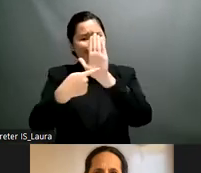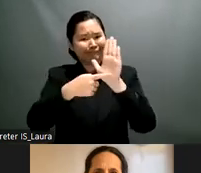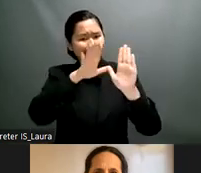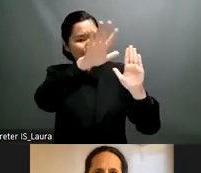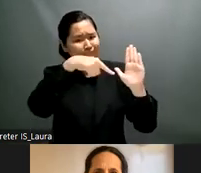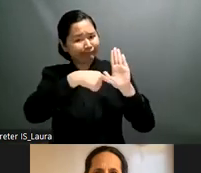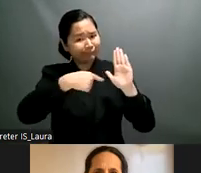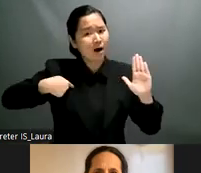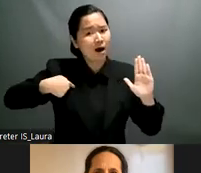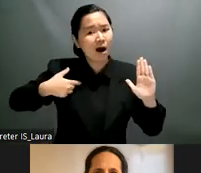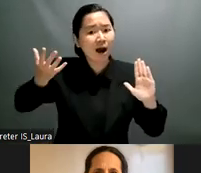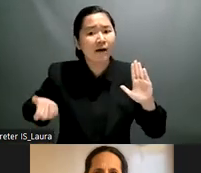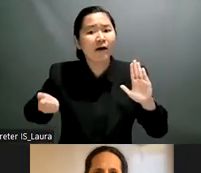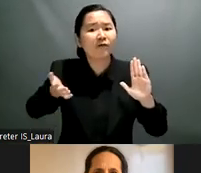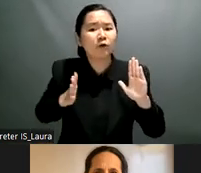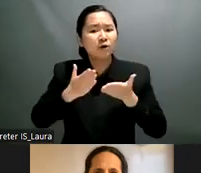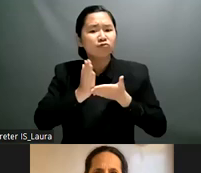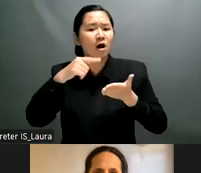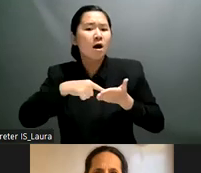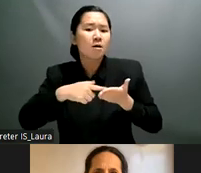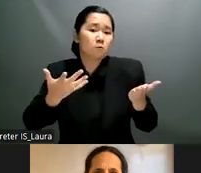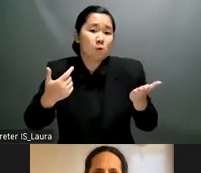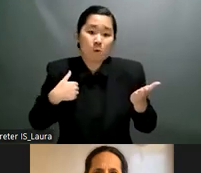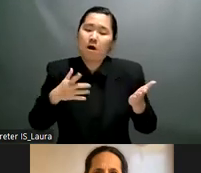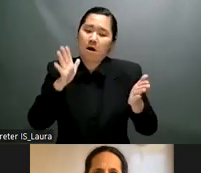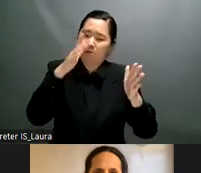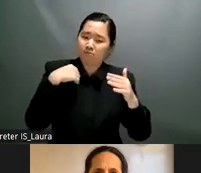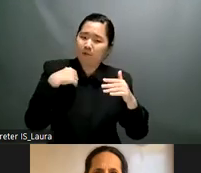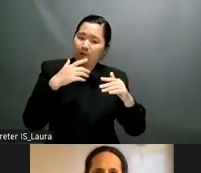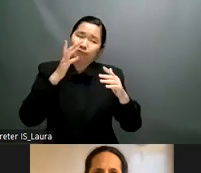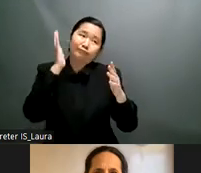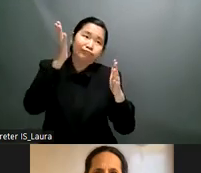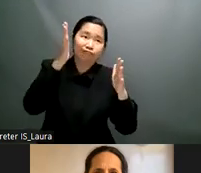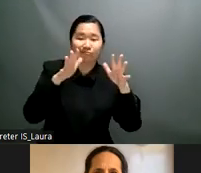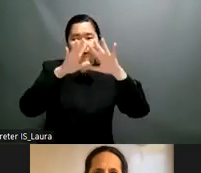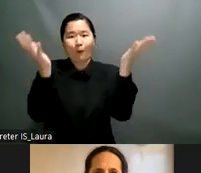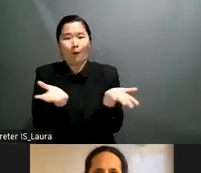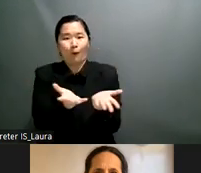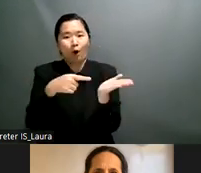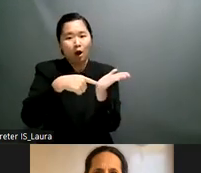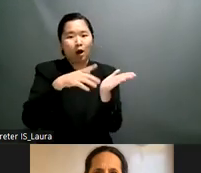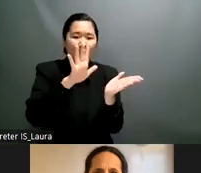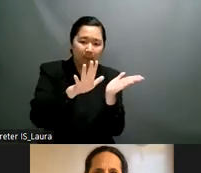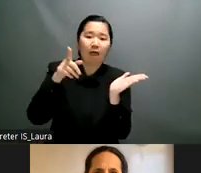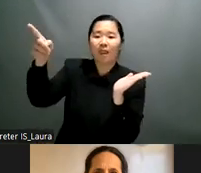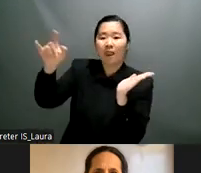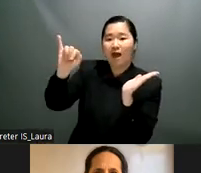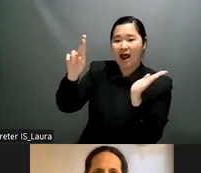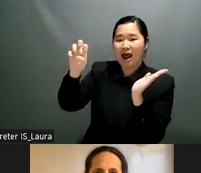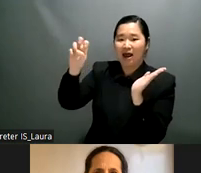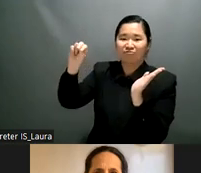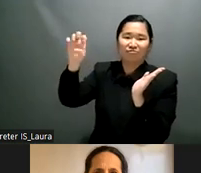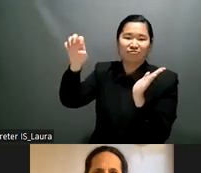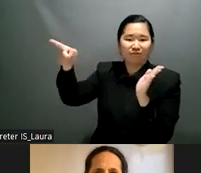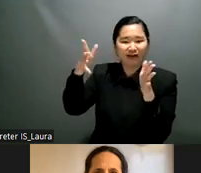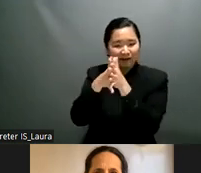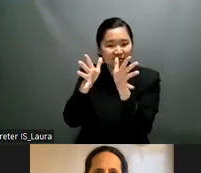so what do we want we have a population which is very far of the center of how can we educate